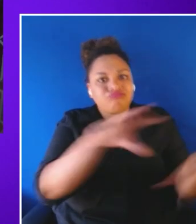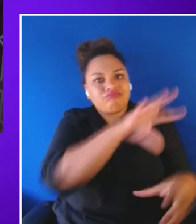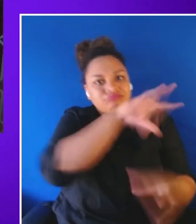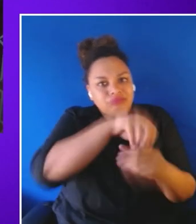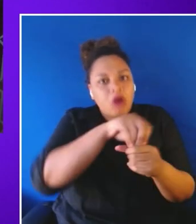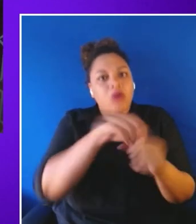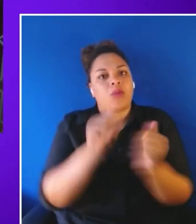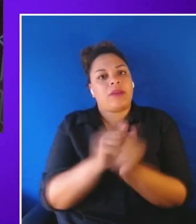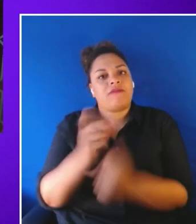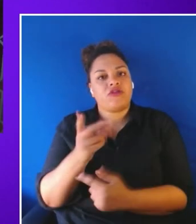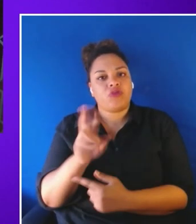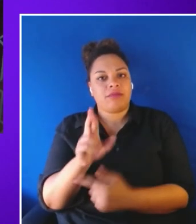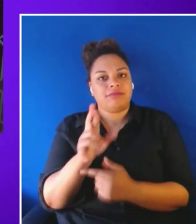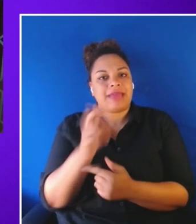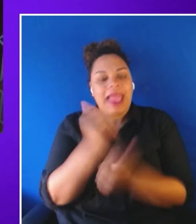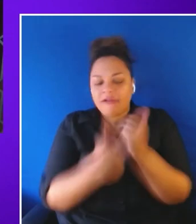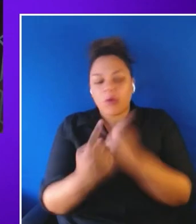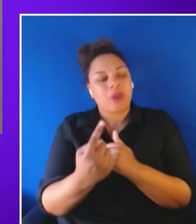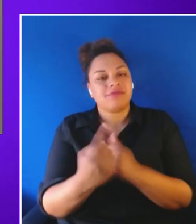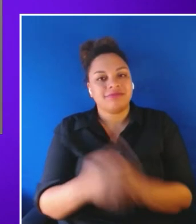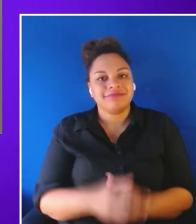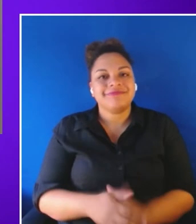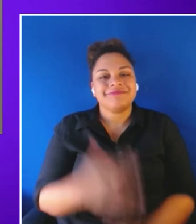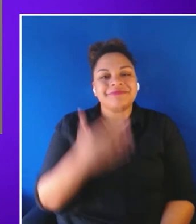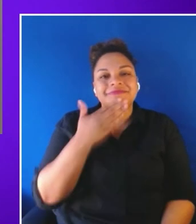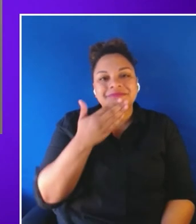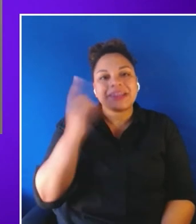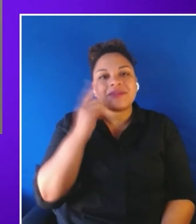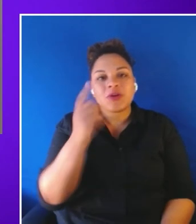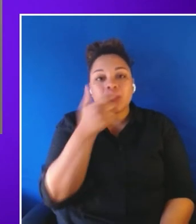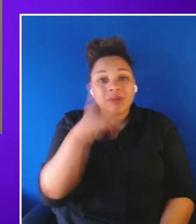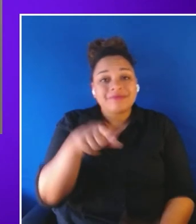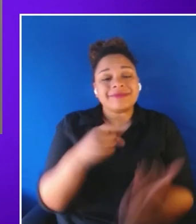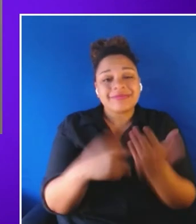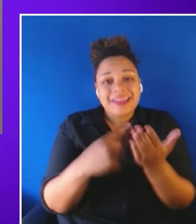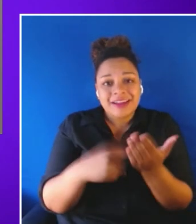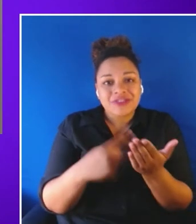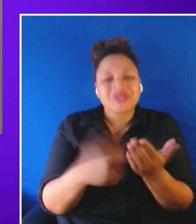So thank you all for tuning in to our discussion, we will now take a break.